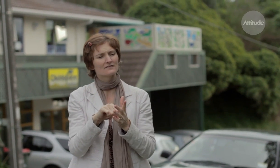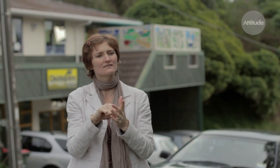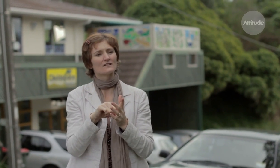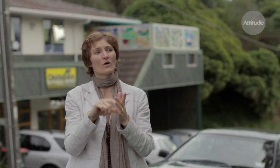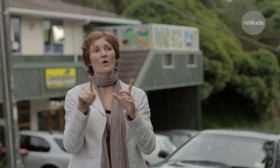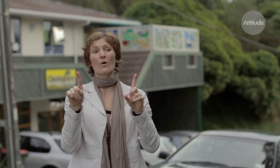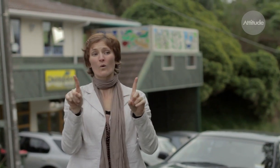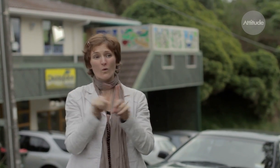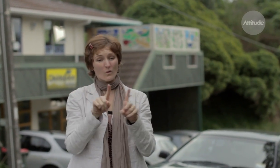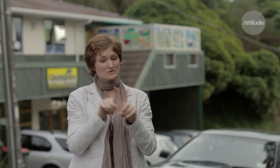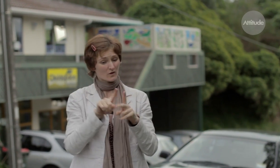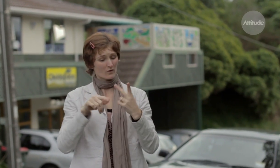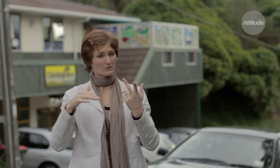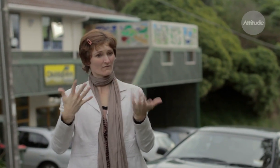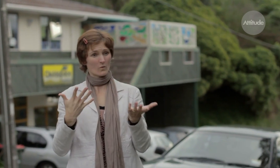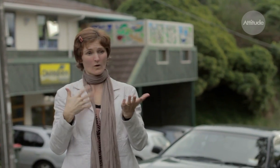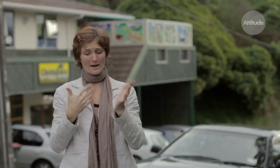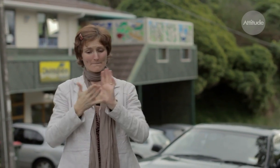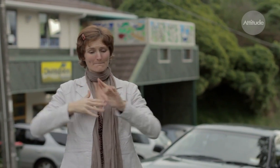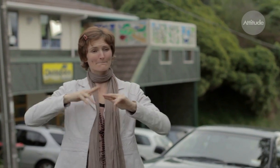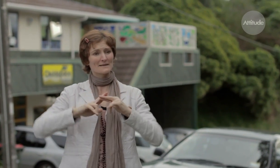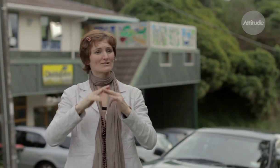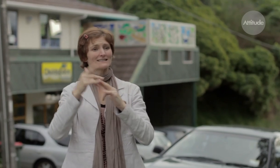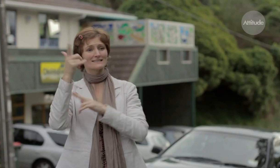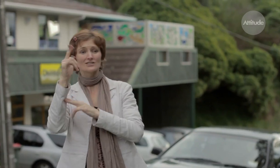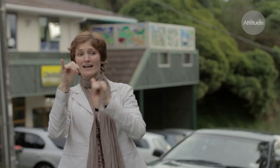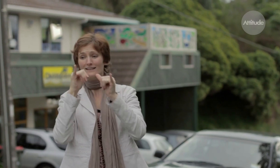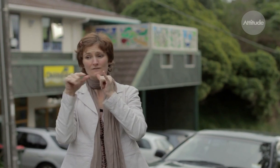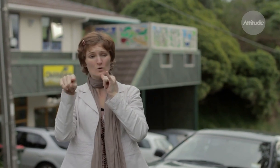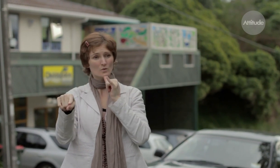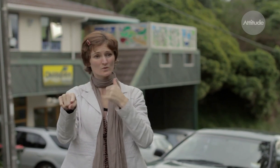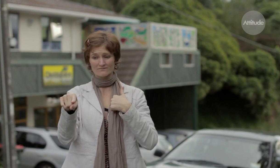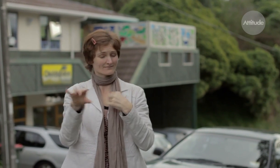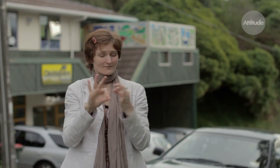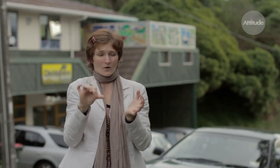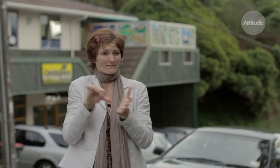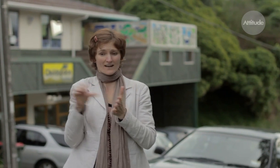That’s really hard. There is also no funding for interpreters for me to attend teacher